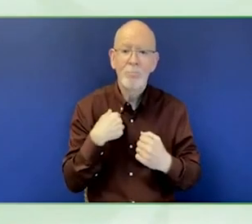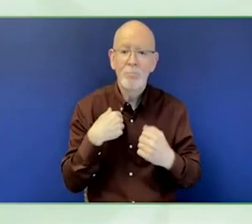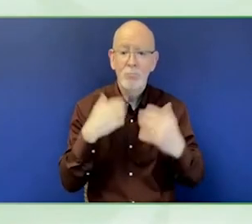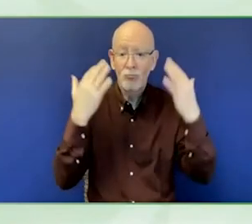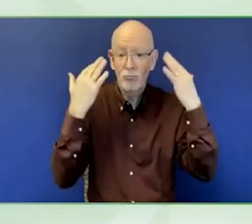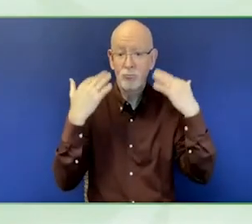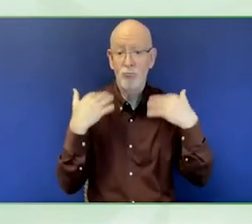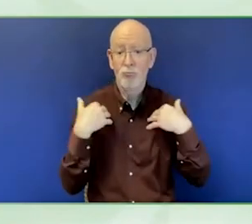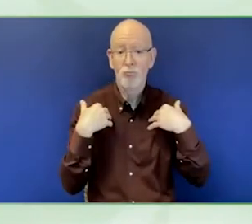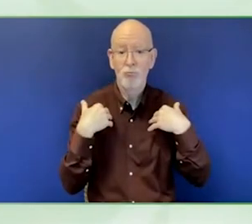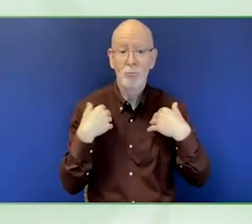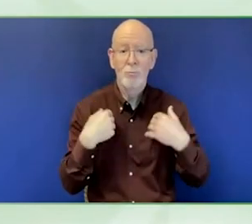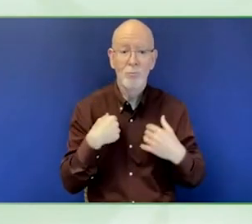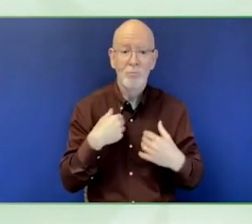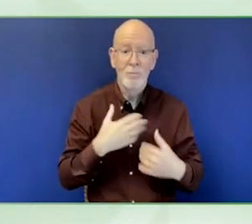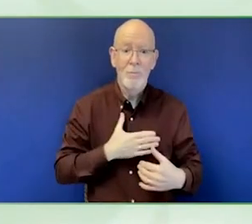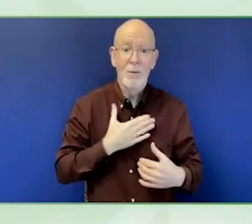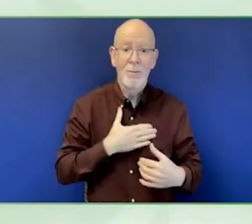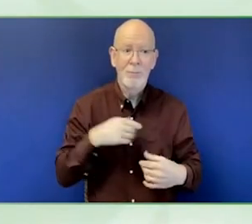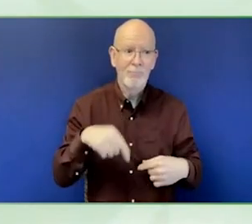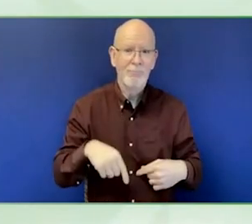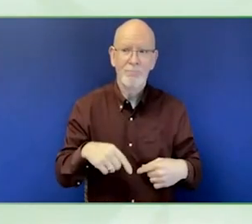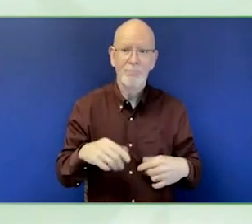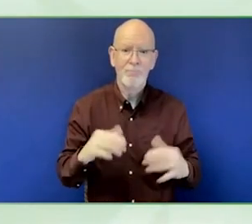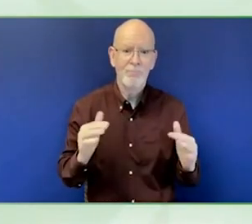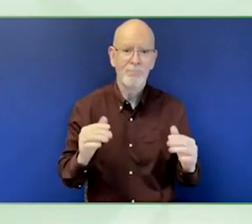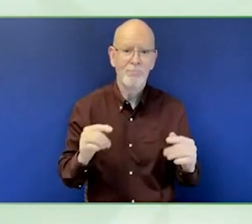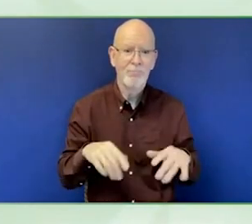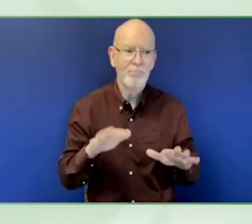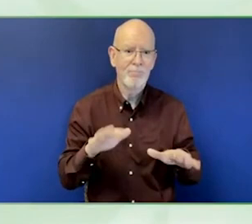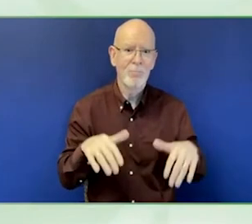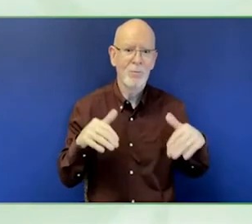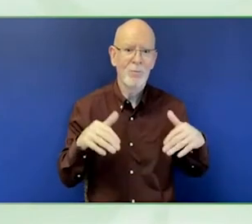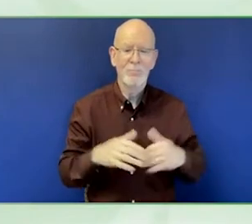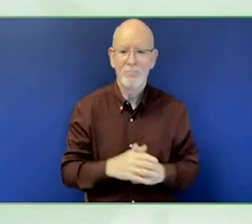This session is a very important one, it is the session that will